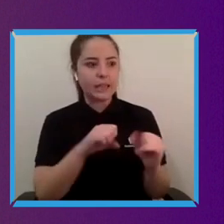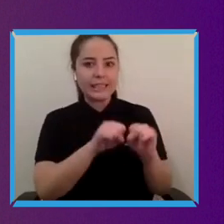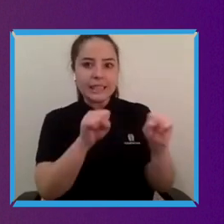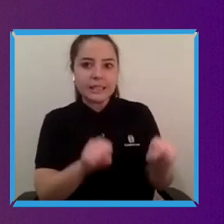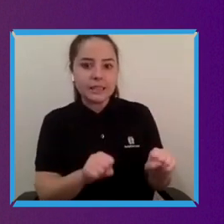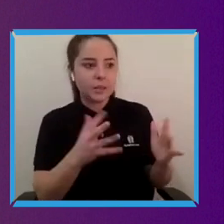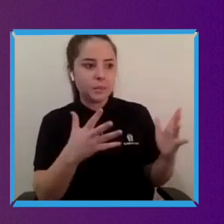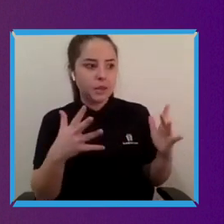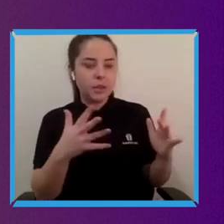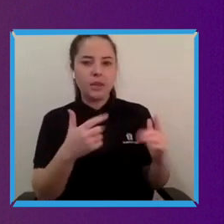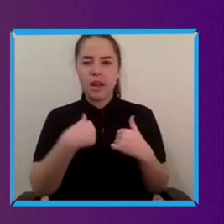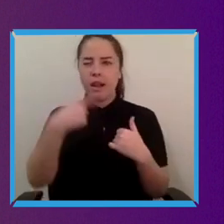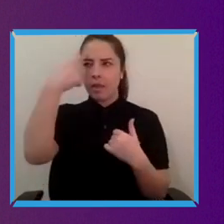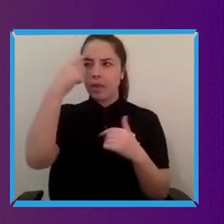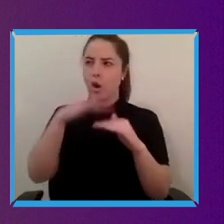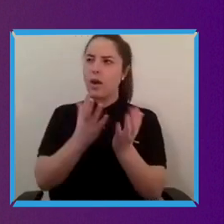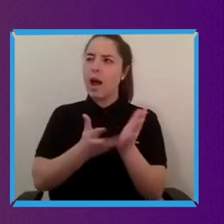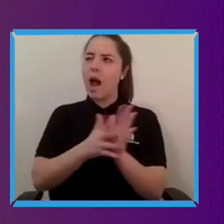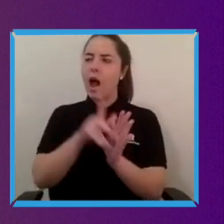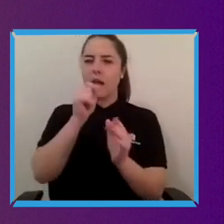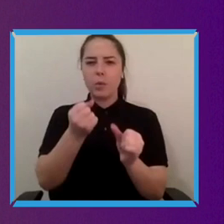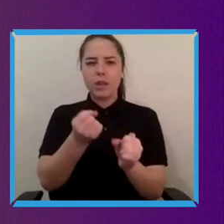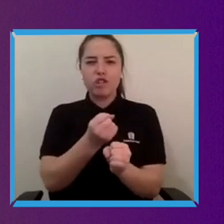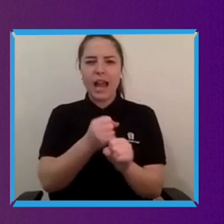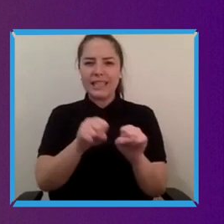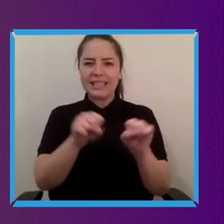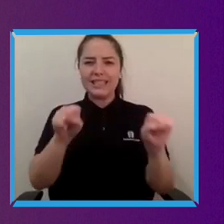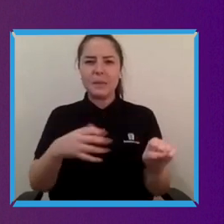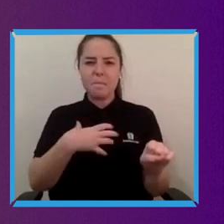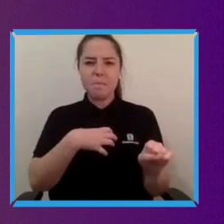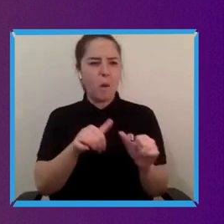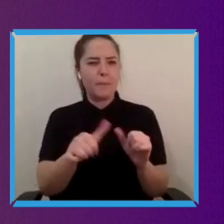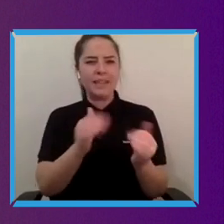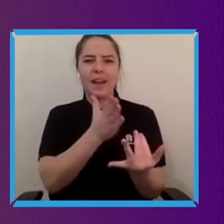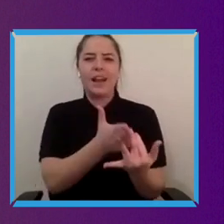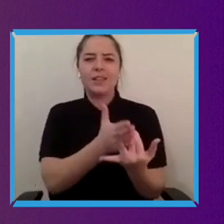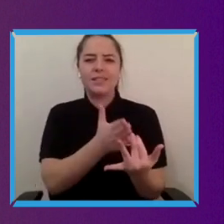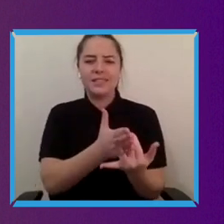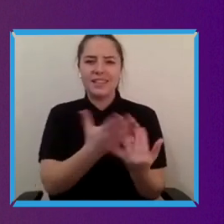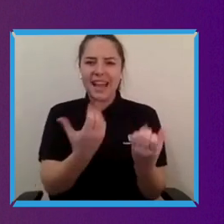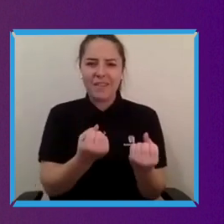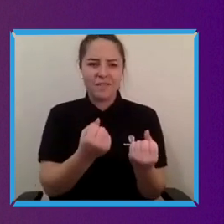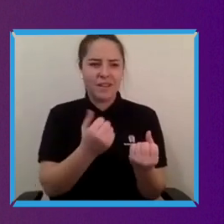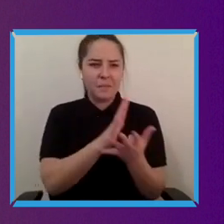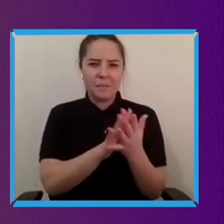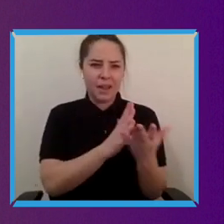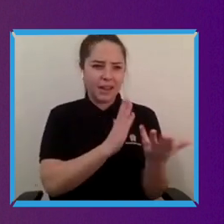better fit for people moving forward that are much more exclusive inclusive and work for everyone. I think there's a lot of opportunities. I